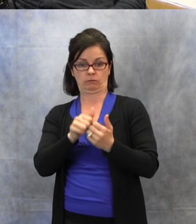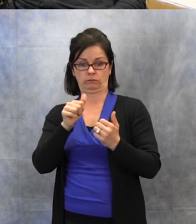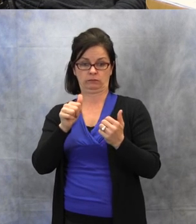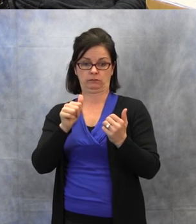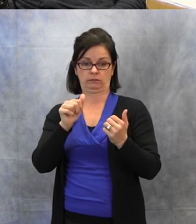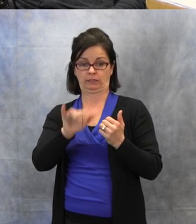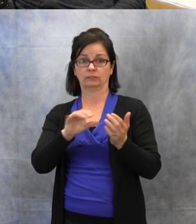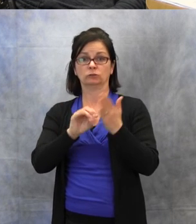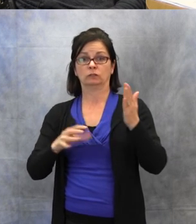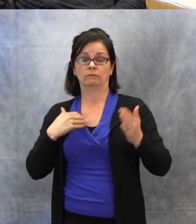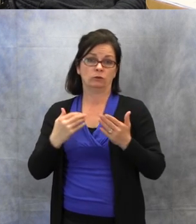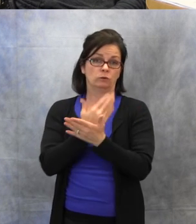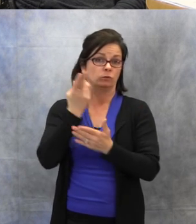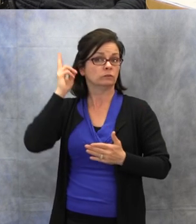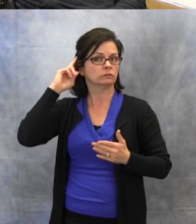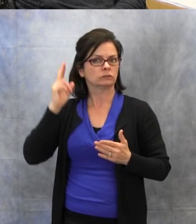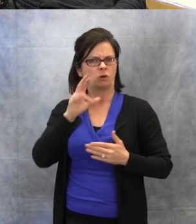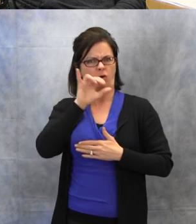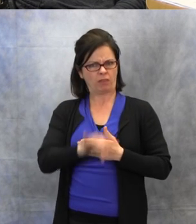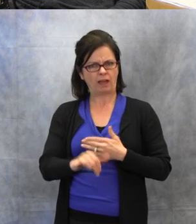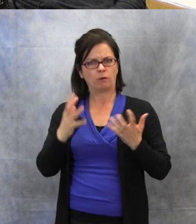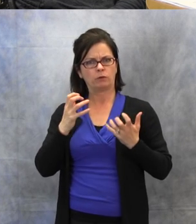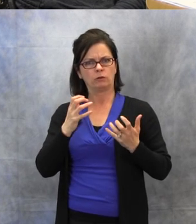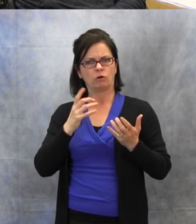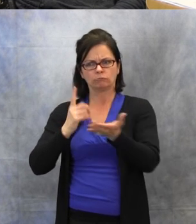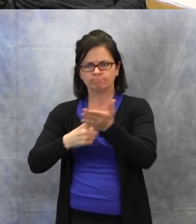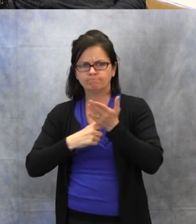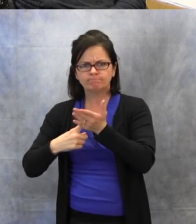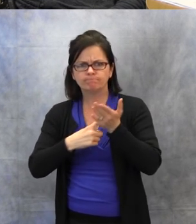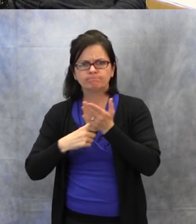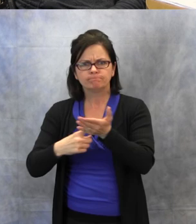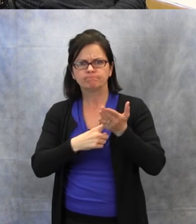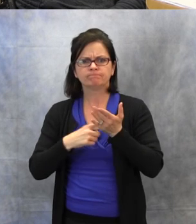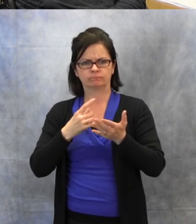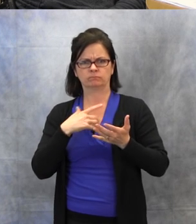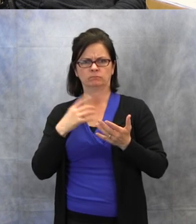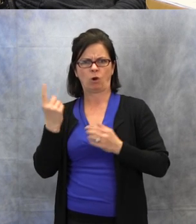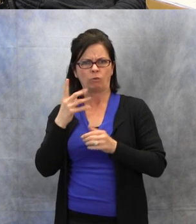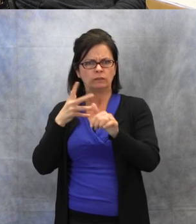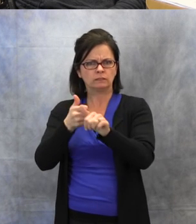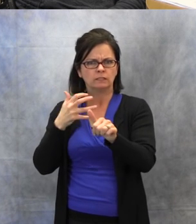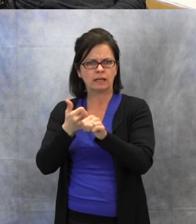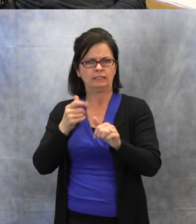So, all those things we want to stay on top of and discussing with the entire team.